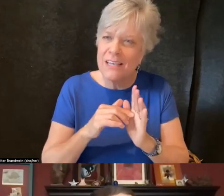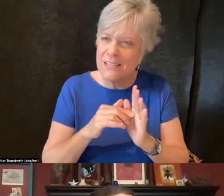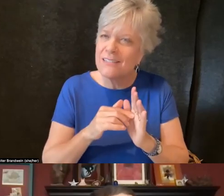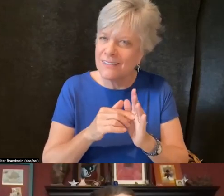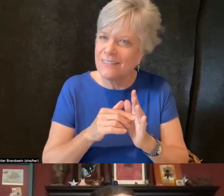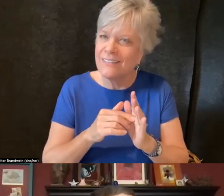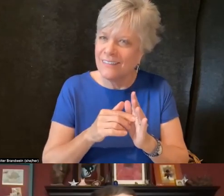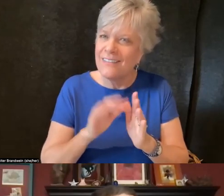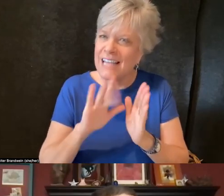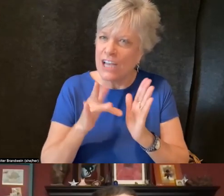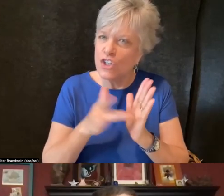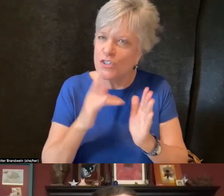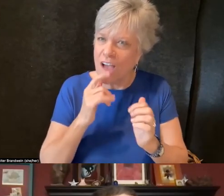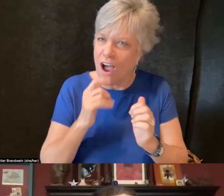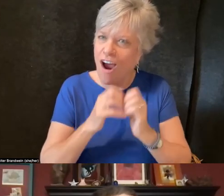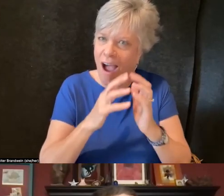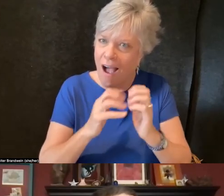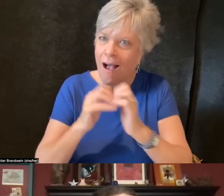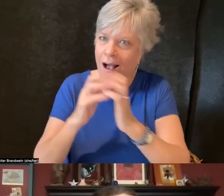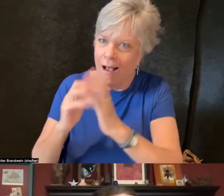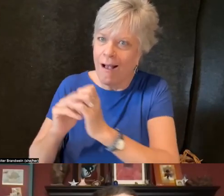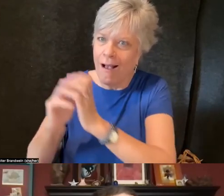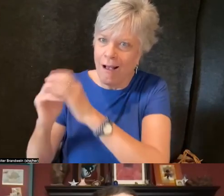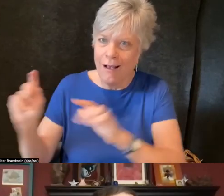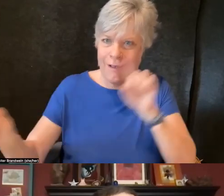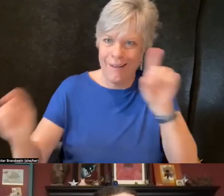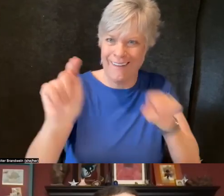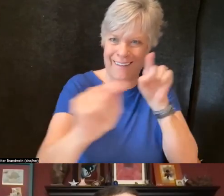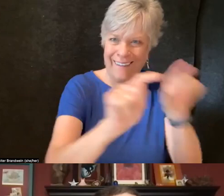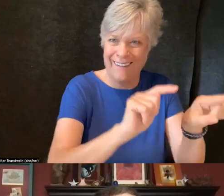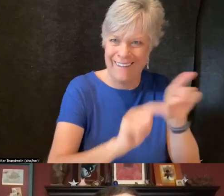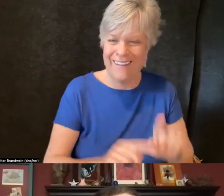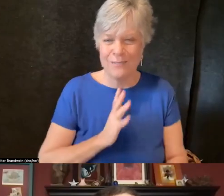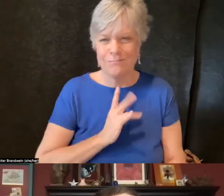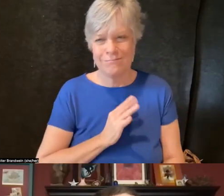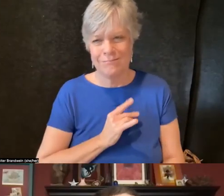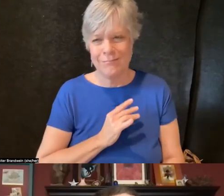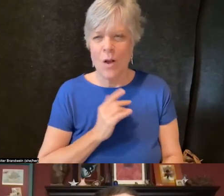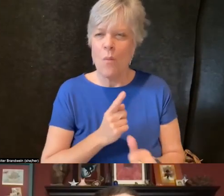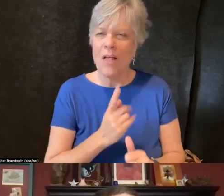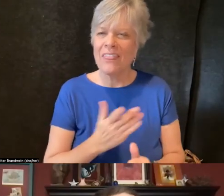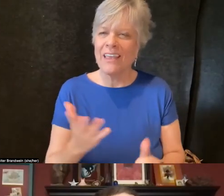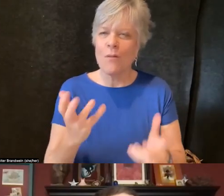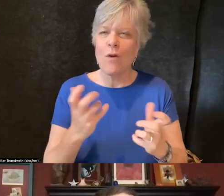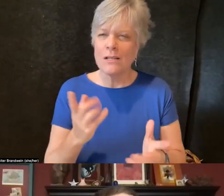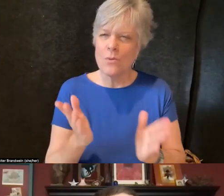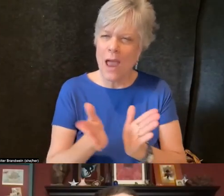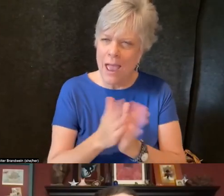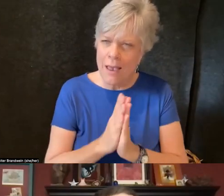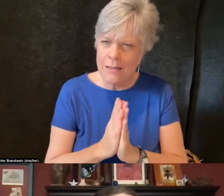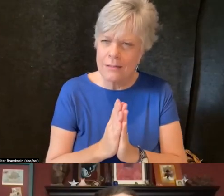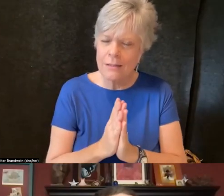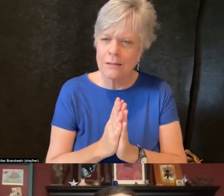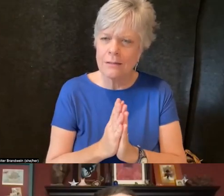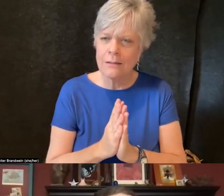And one of the things I wanted to ask everyone is part of what we were asked to think about